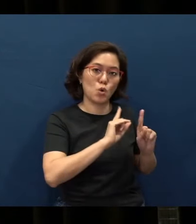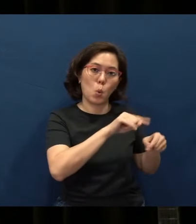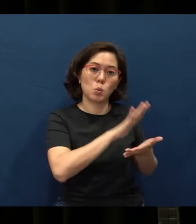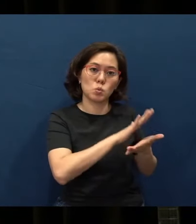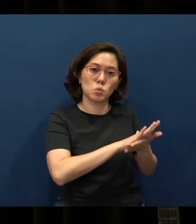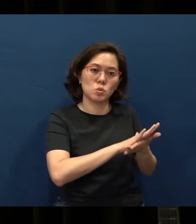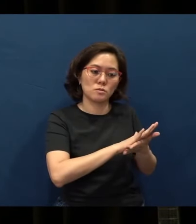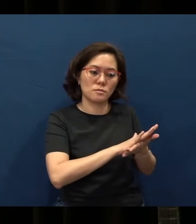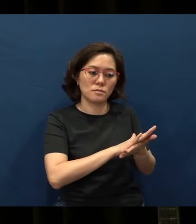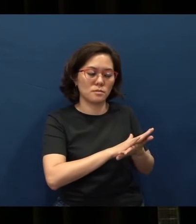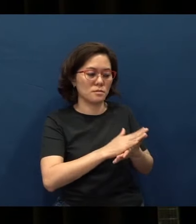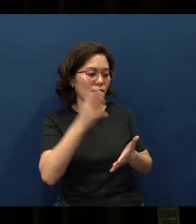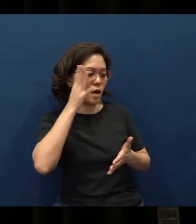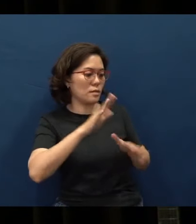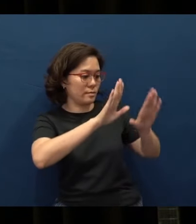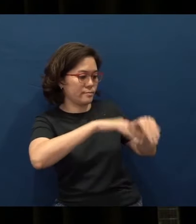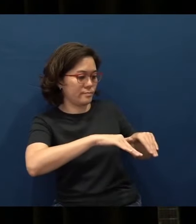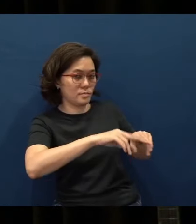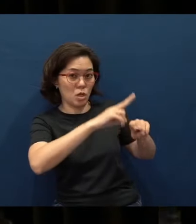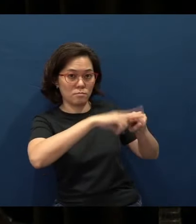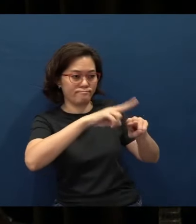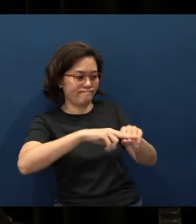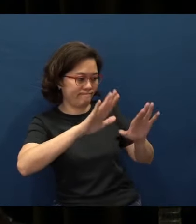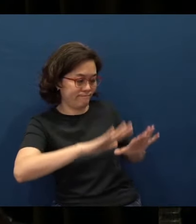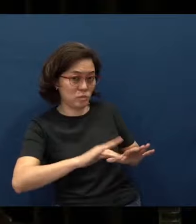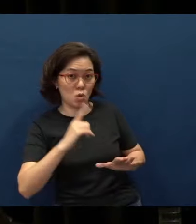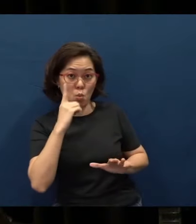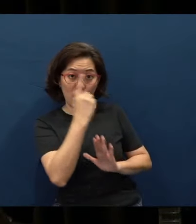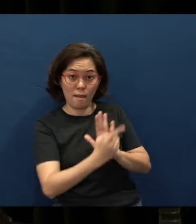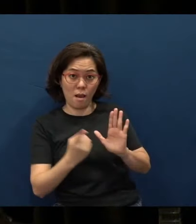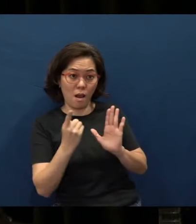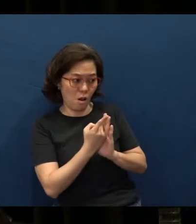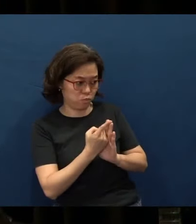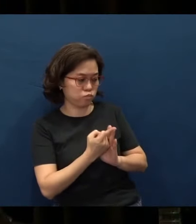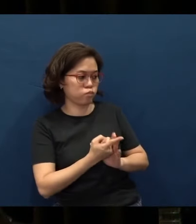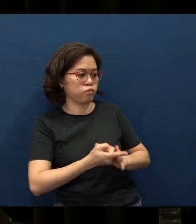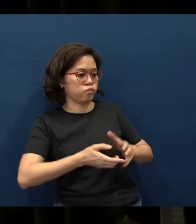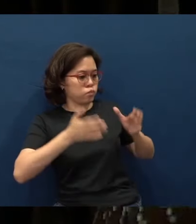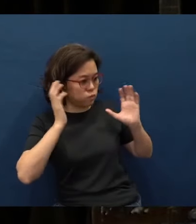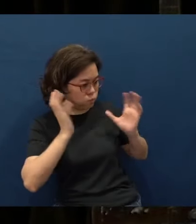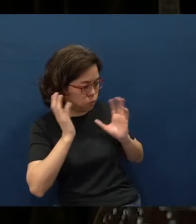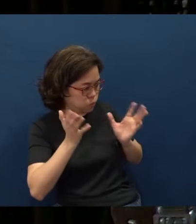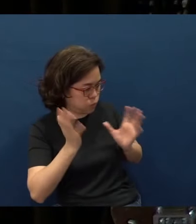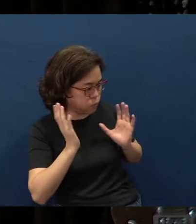The father just sat them down, okay, and in one hour plus, gave them a pep talk